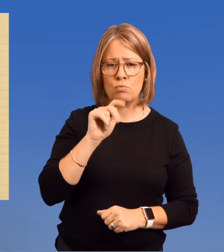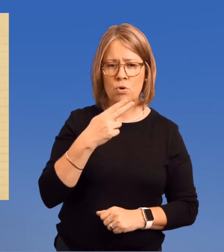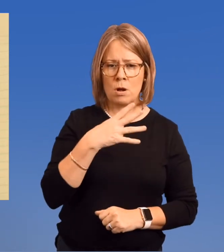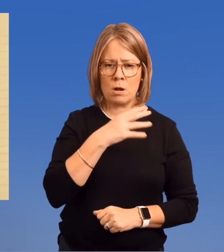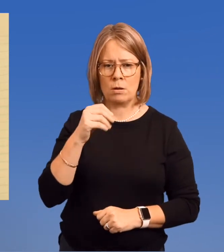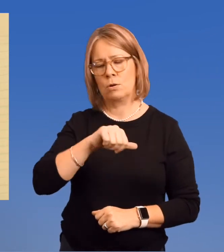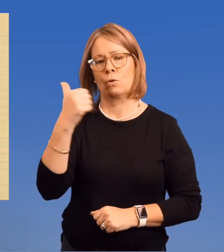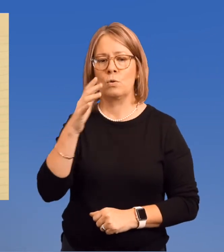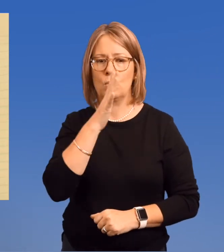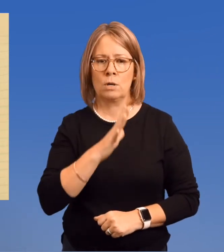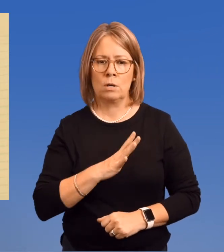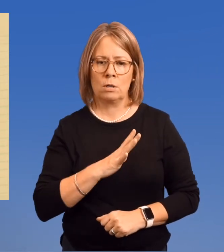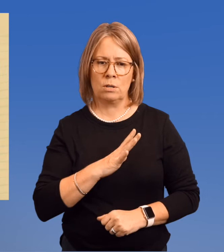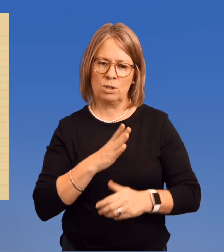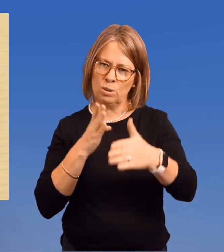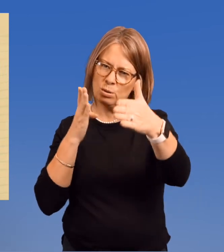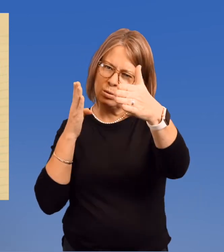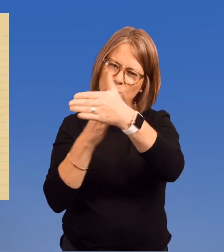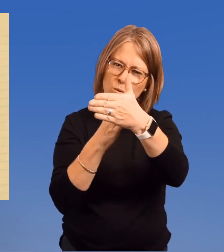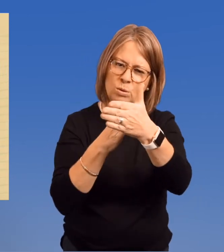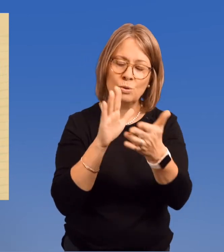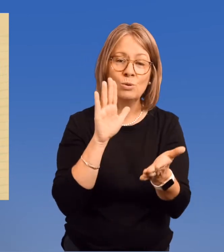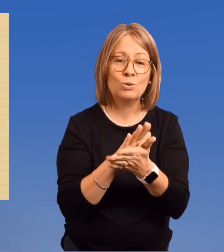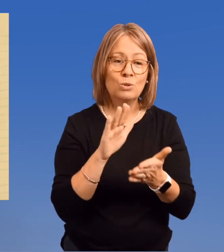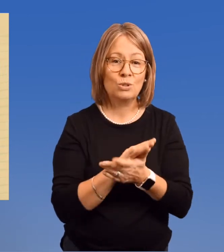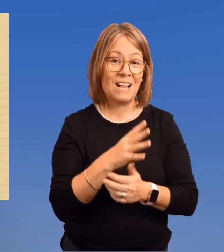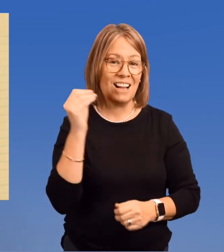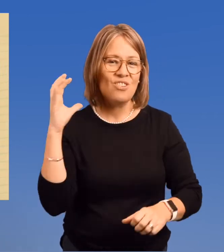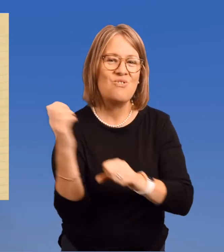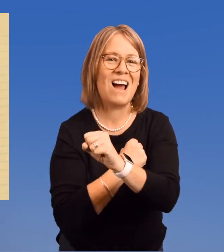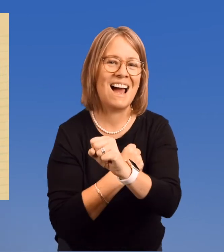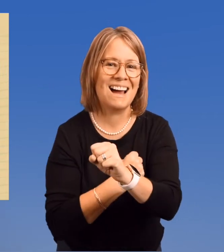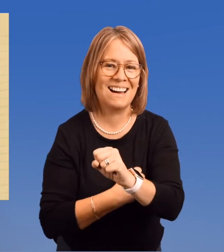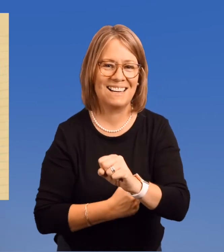She and another woman sued the school and won.